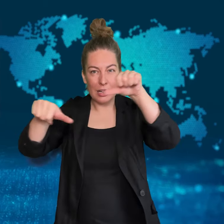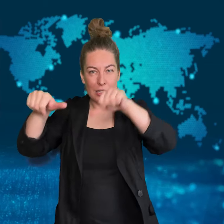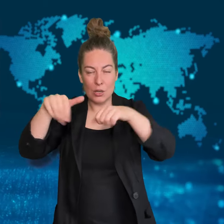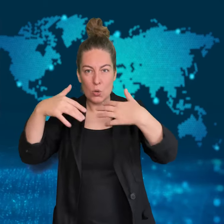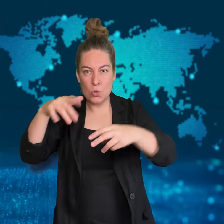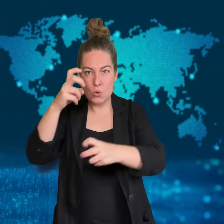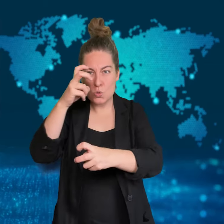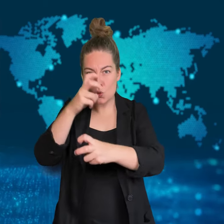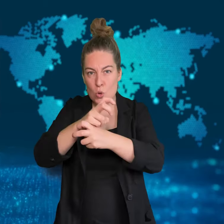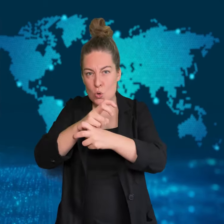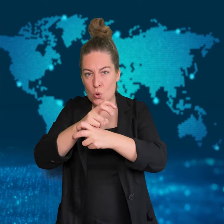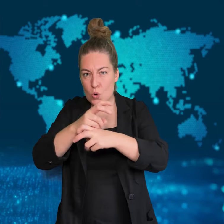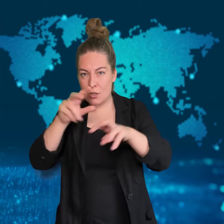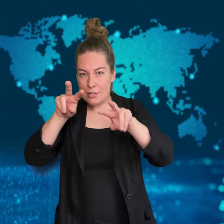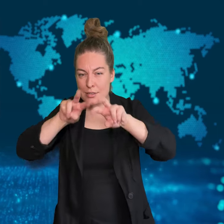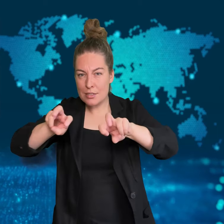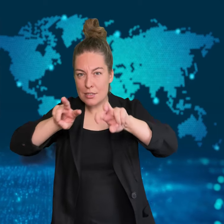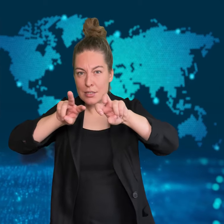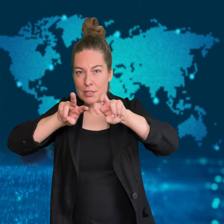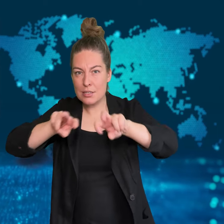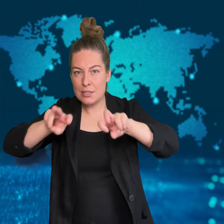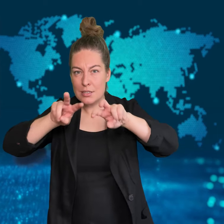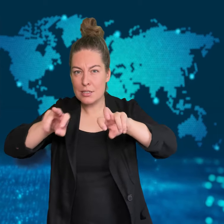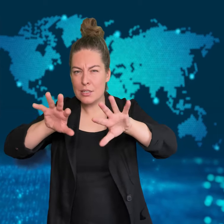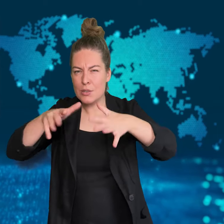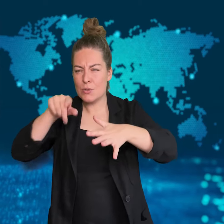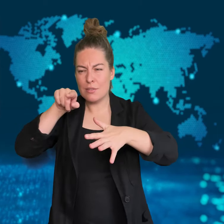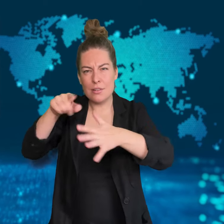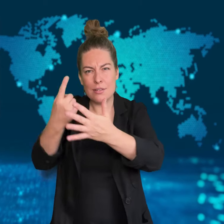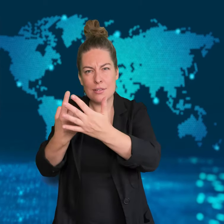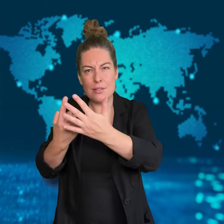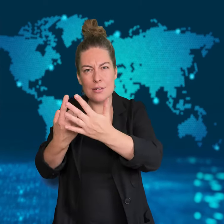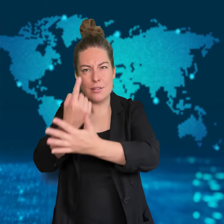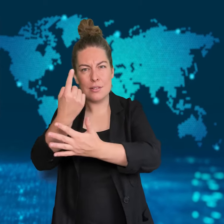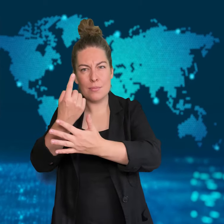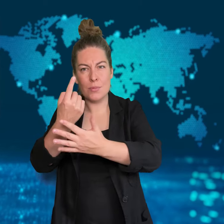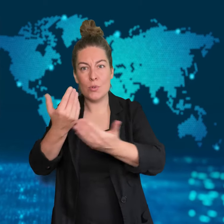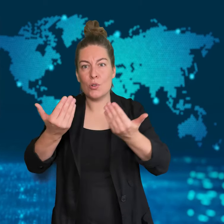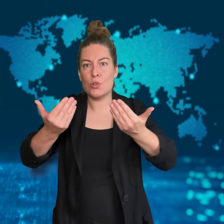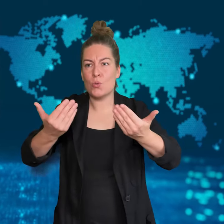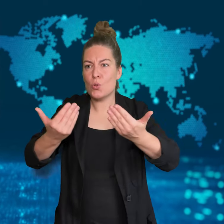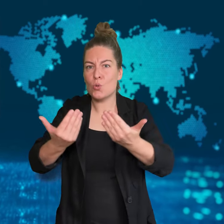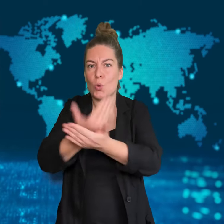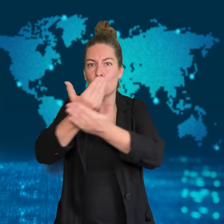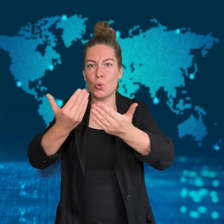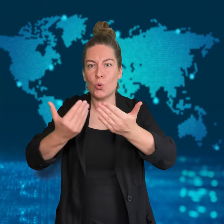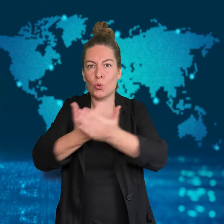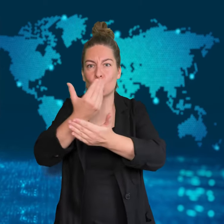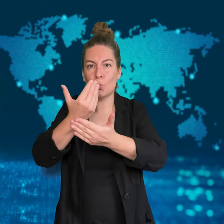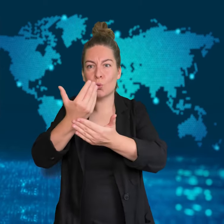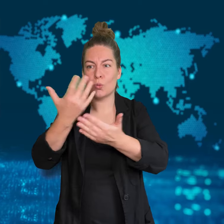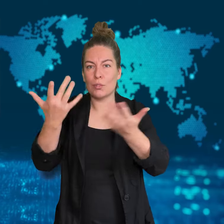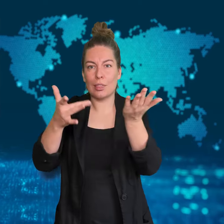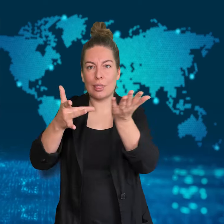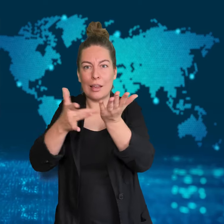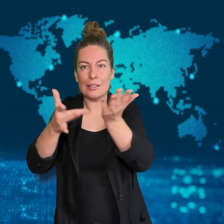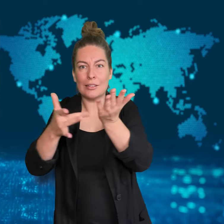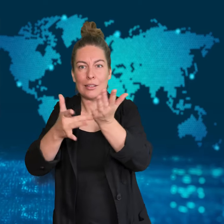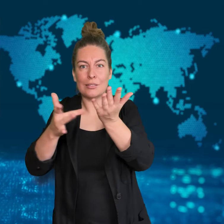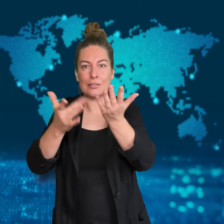Advanced techniques have helped scientists to determine